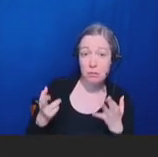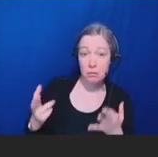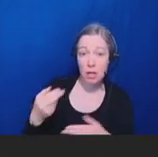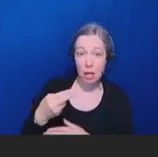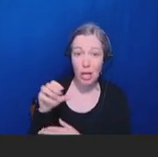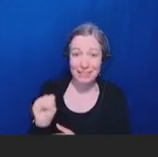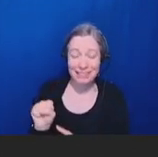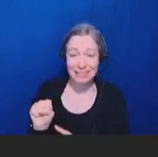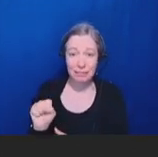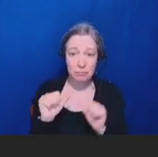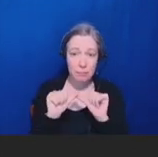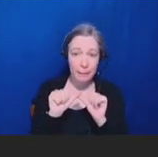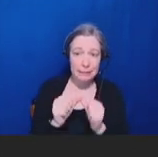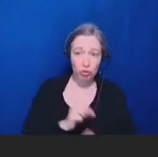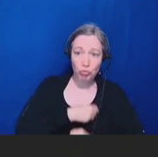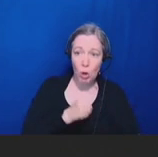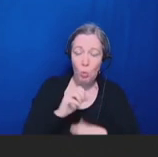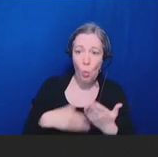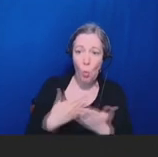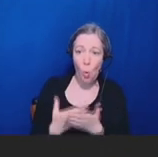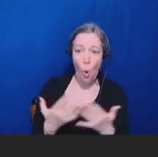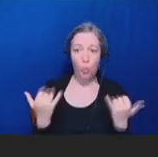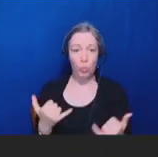the current vaccine safety monitoring systems.